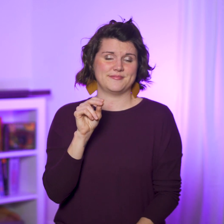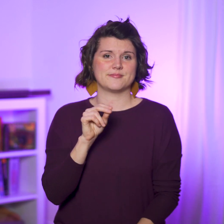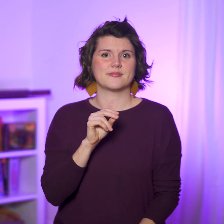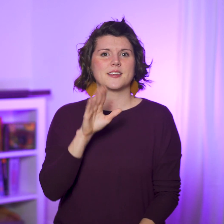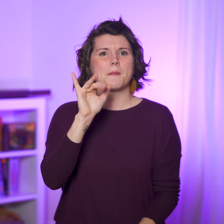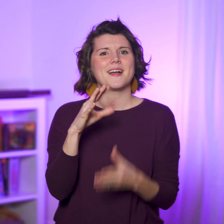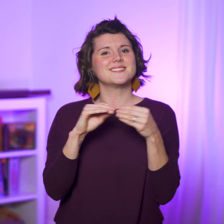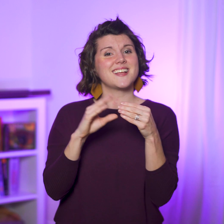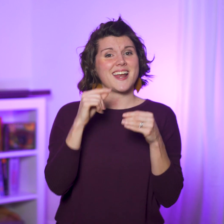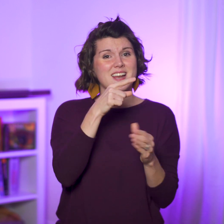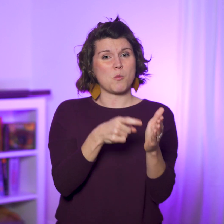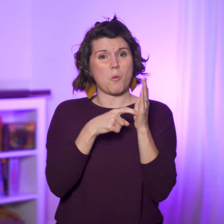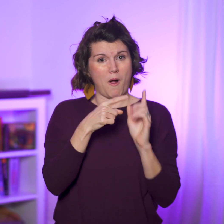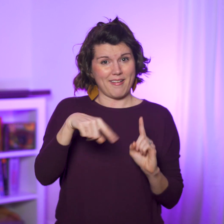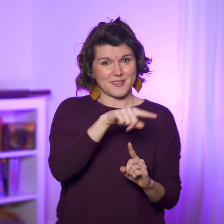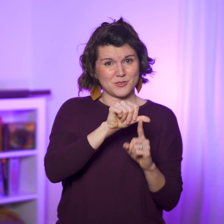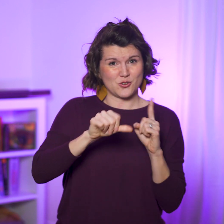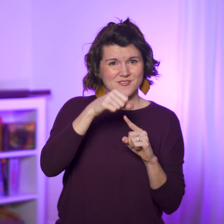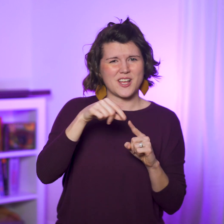By saying He requires them to be circumcised,